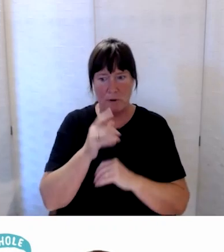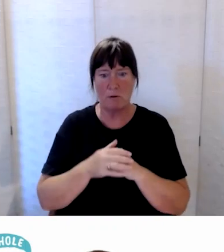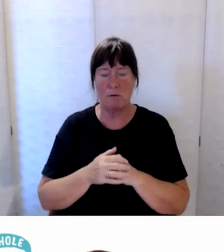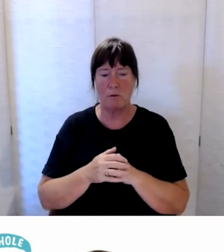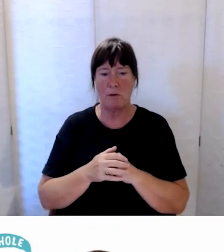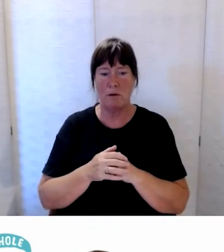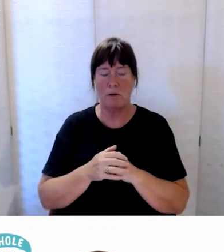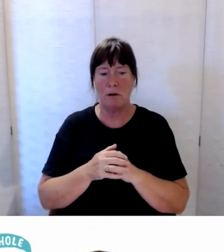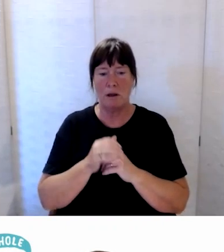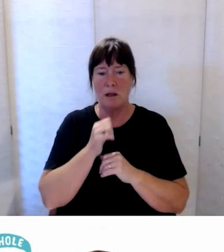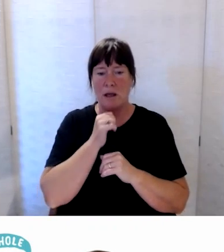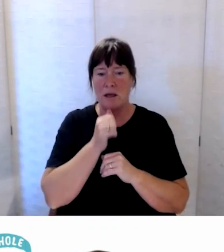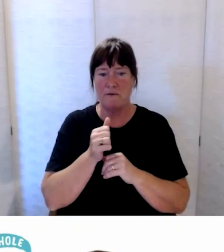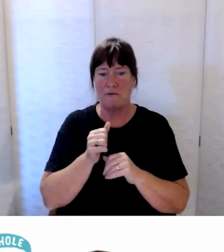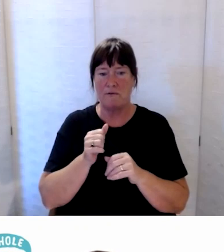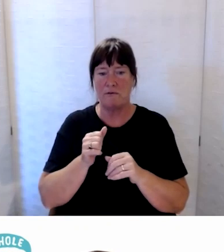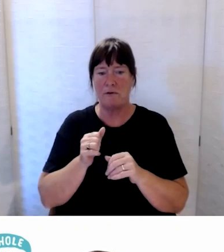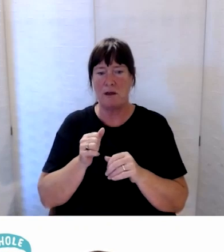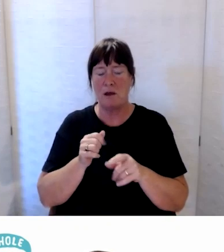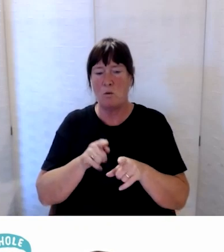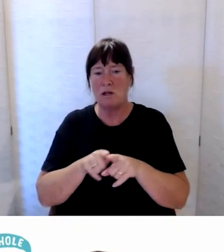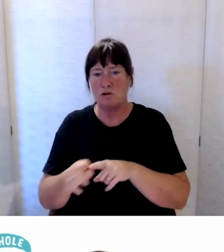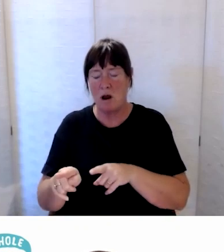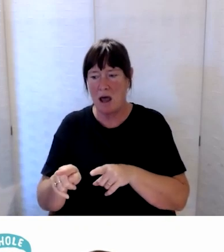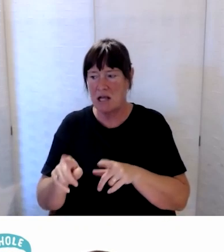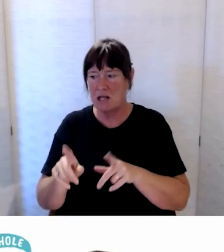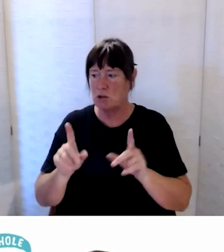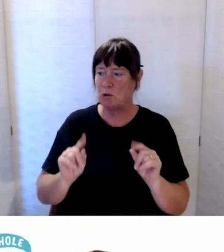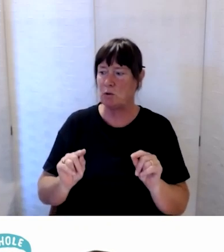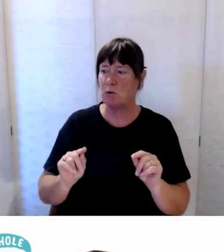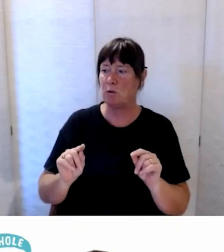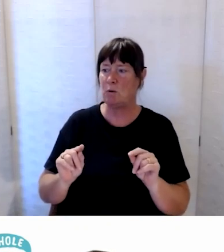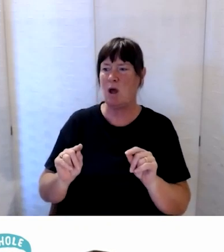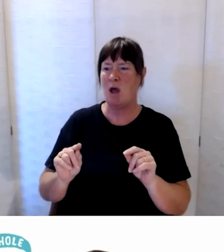that emergency services are best placed to do.